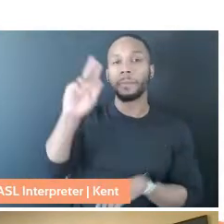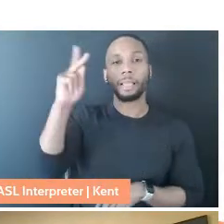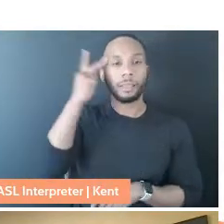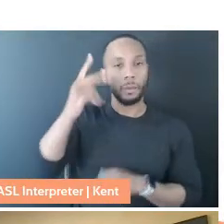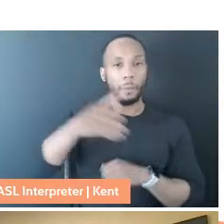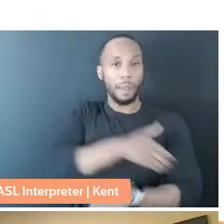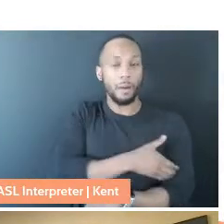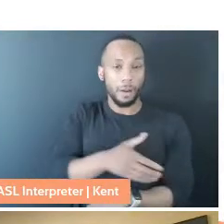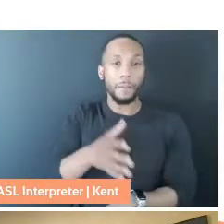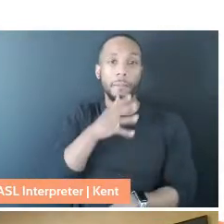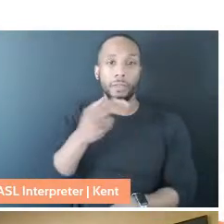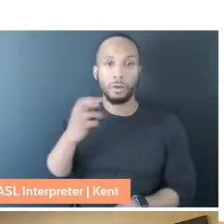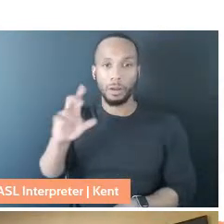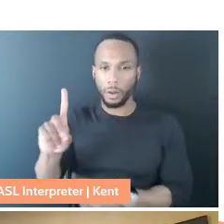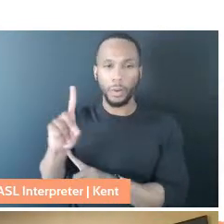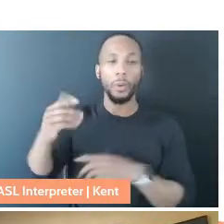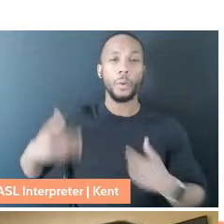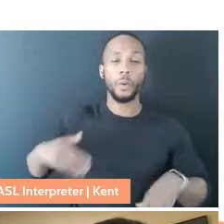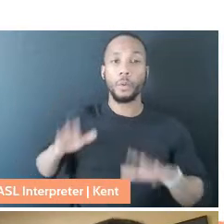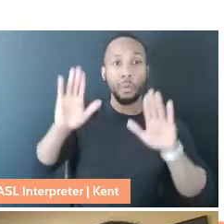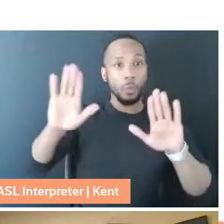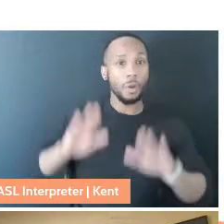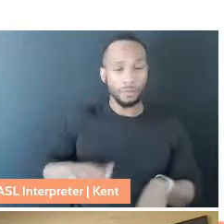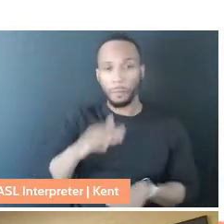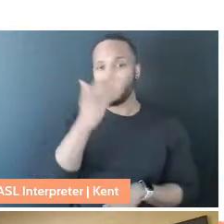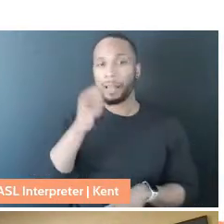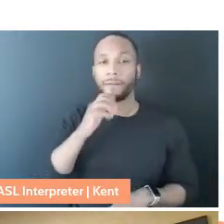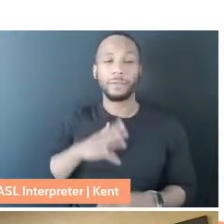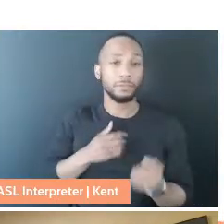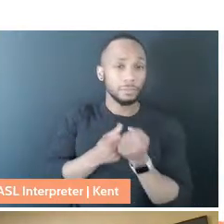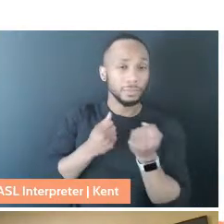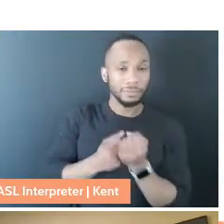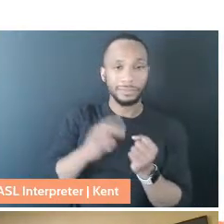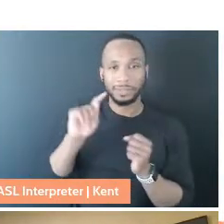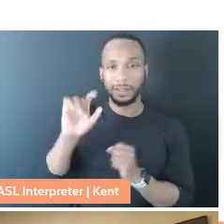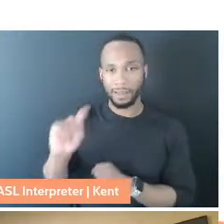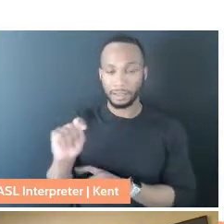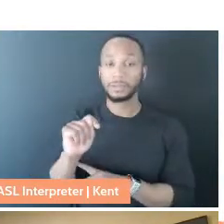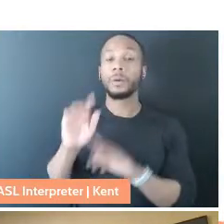is really a phenomenal black feminist text and just an amazing example of how this lens of care